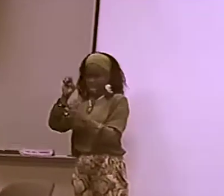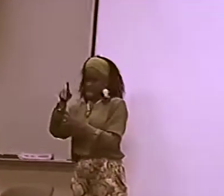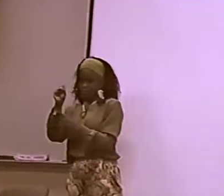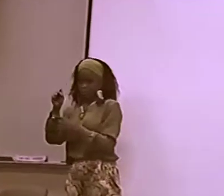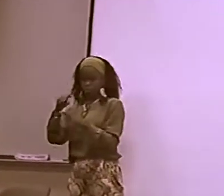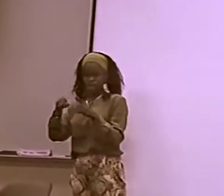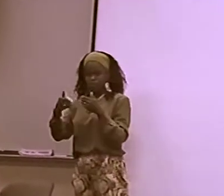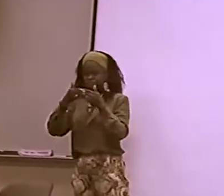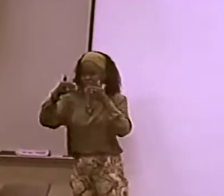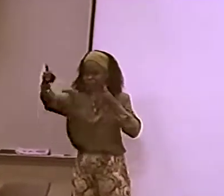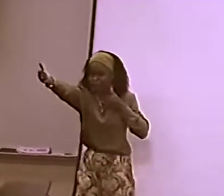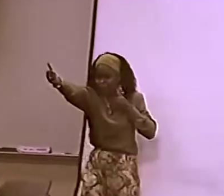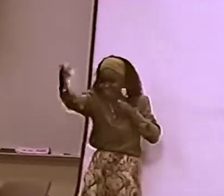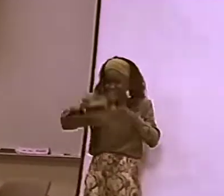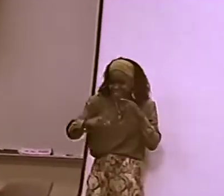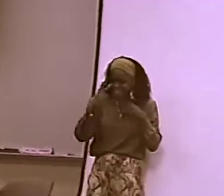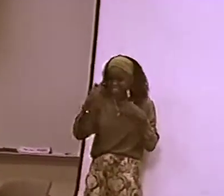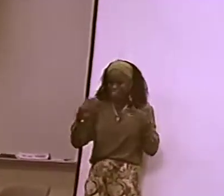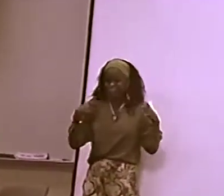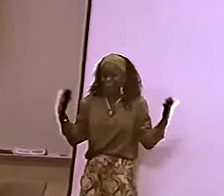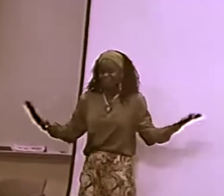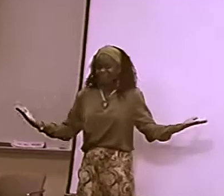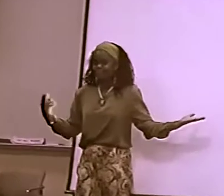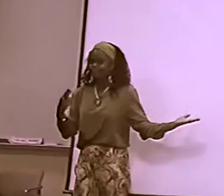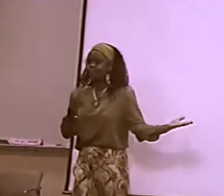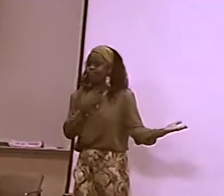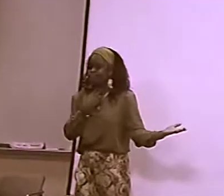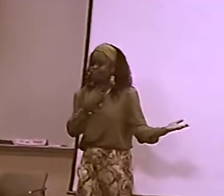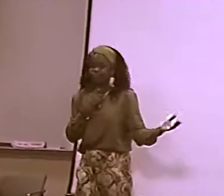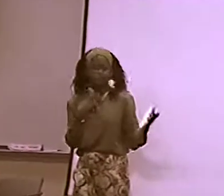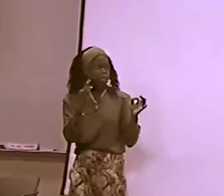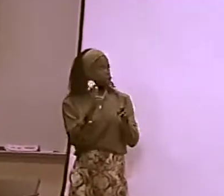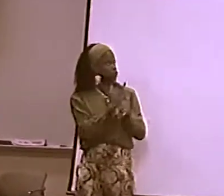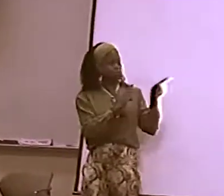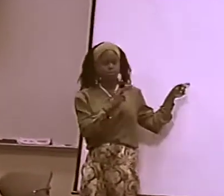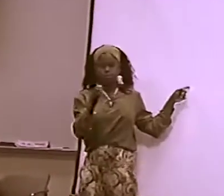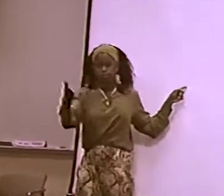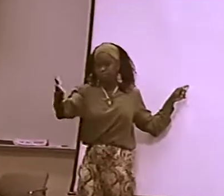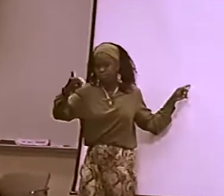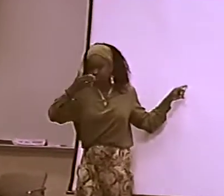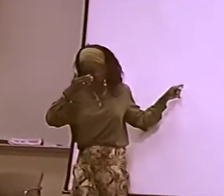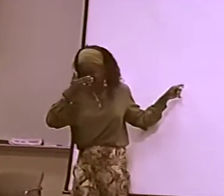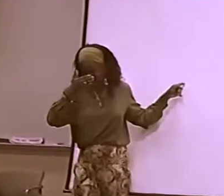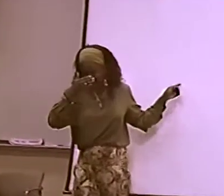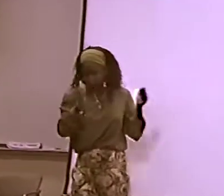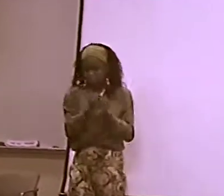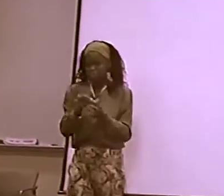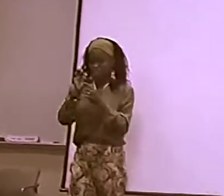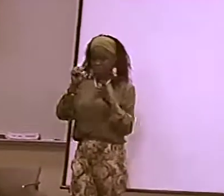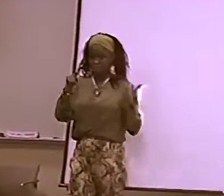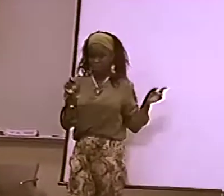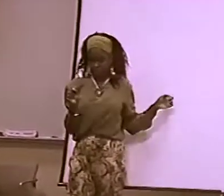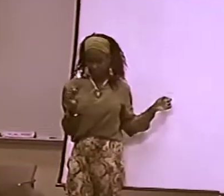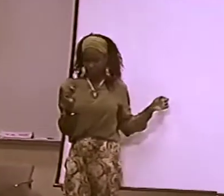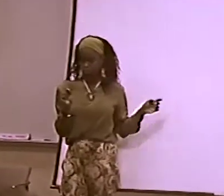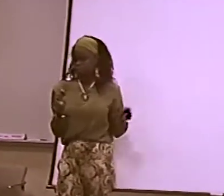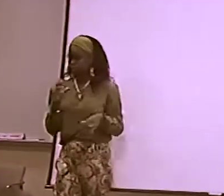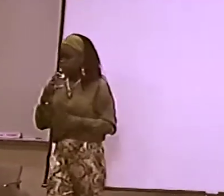WELL, ORIGINALLY, IT WAS GONNA BE A TAPE WITHOUT ANY SPECIAL EFFECTS, BUT PEOPLE COULDN'T SEE WHAT WAS HAPPENING.